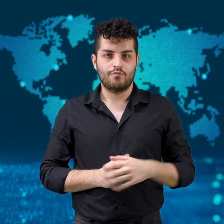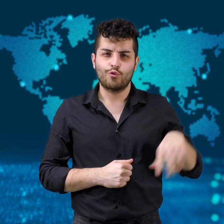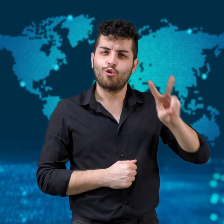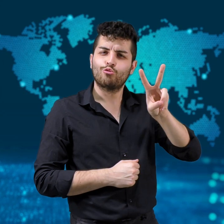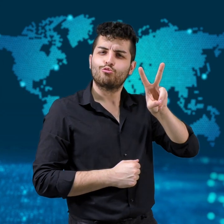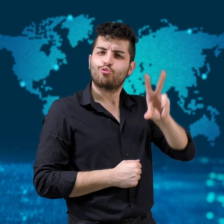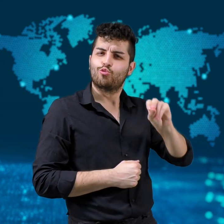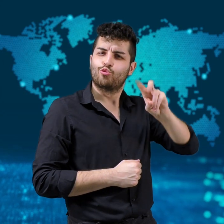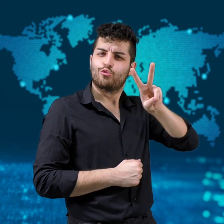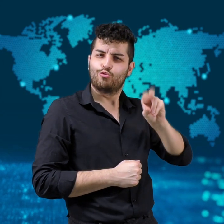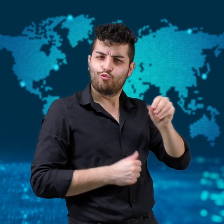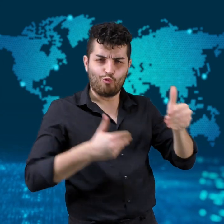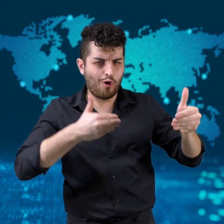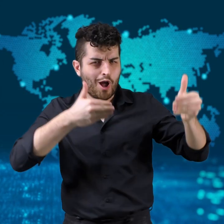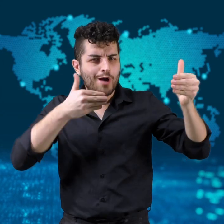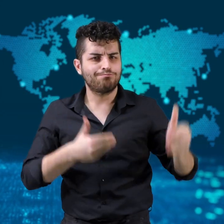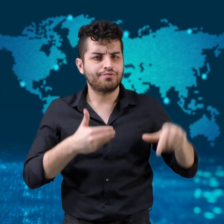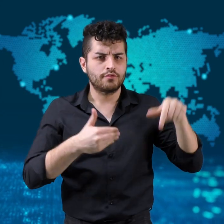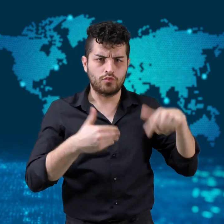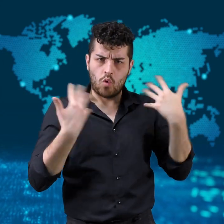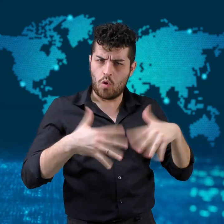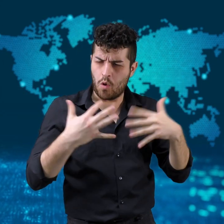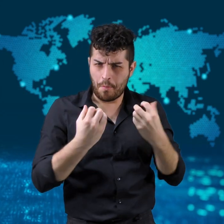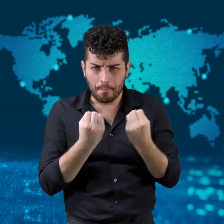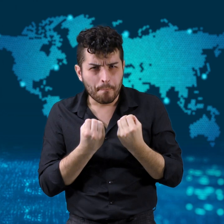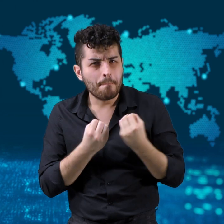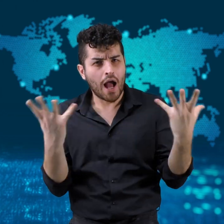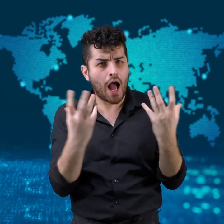[Nicola]: Throughout 2020,